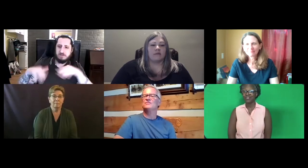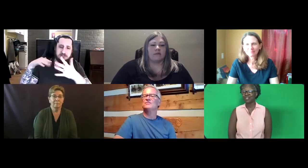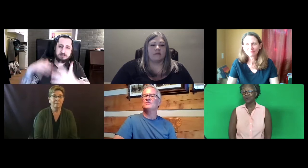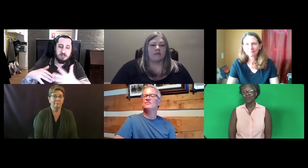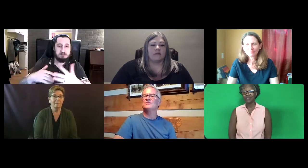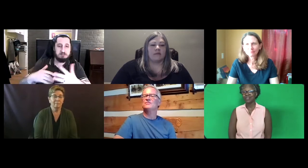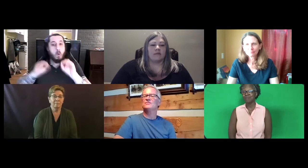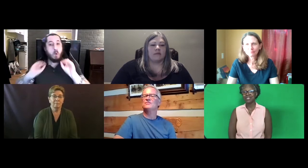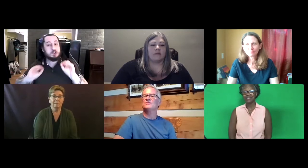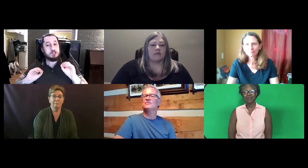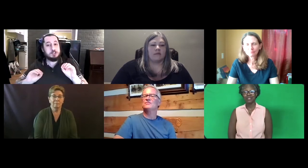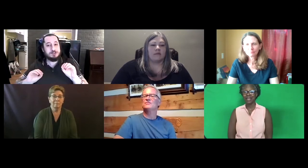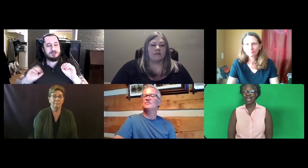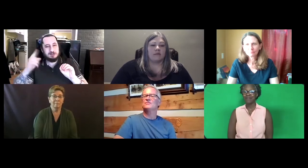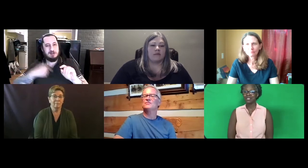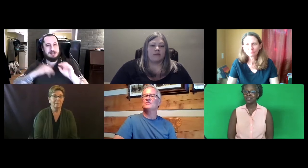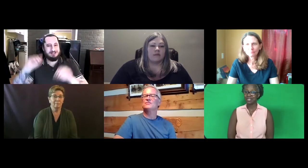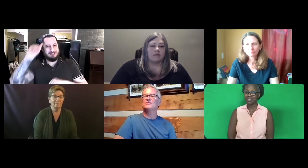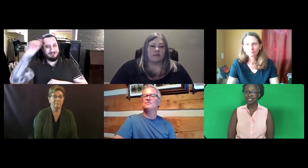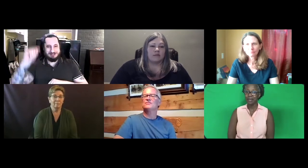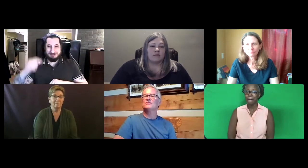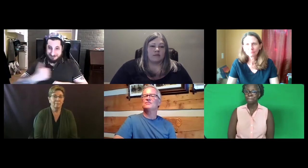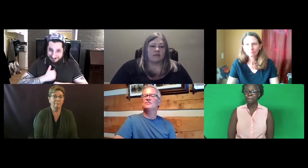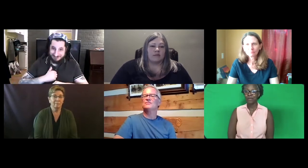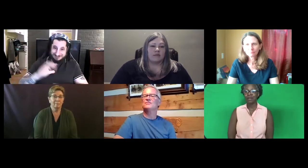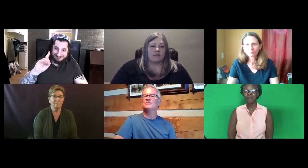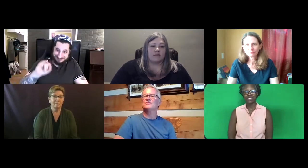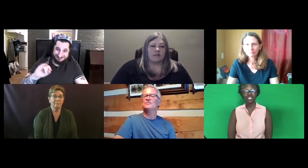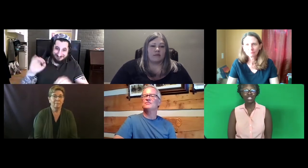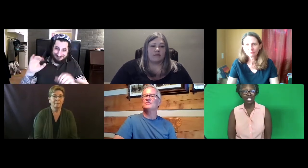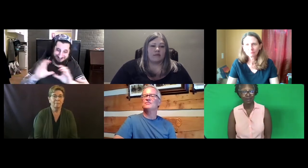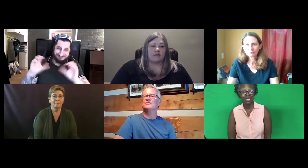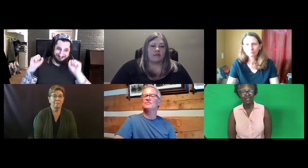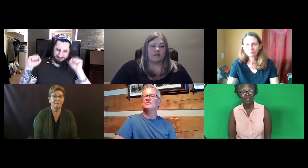No. That's not my skill set. I haven't studied it. I teach theory.